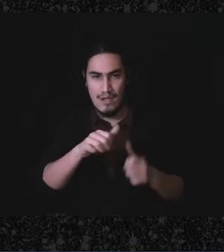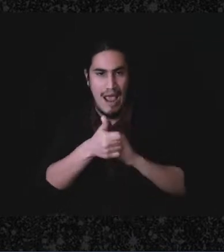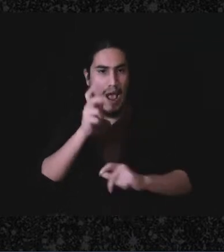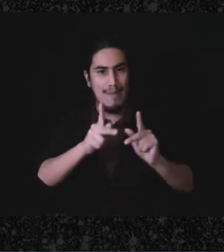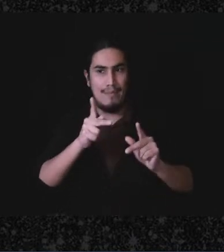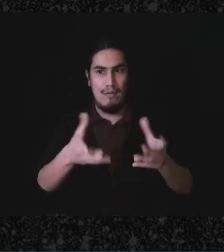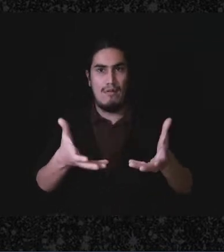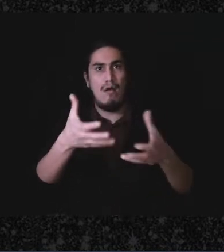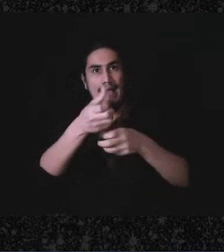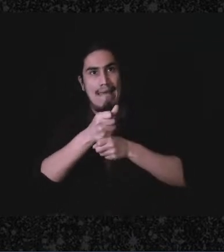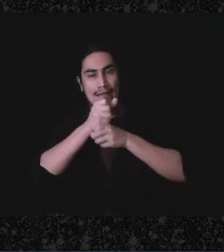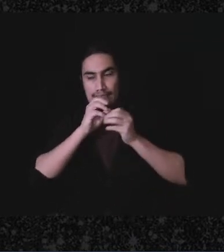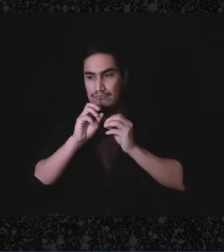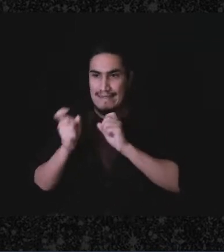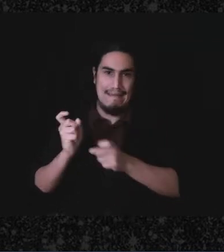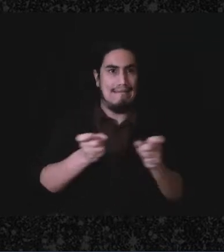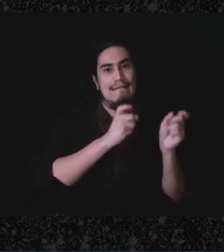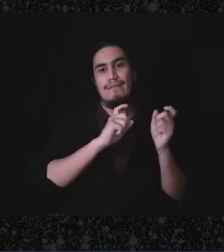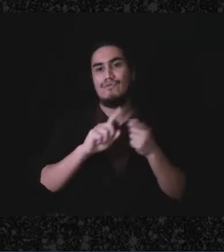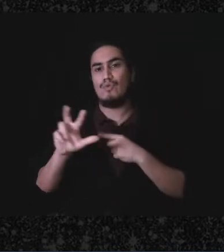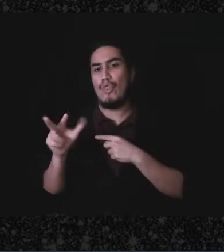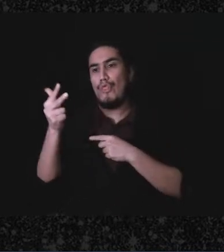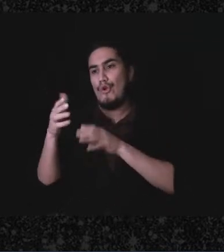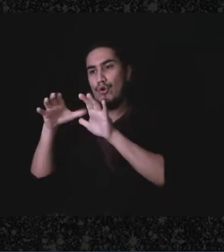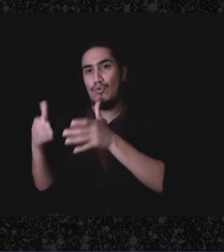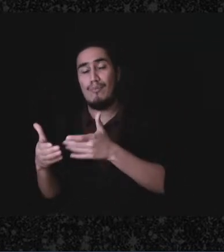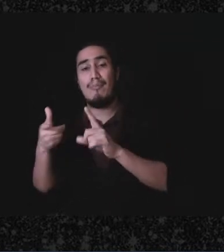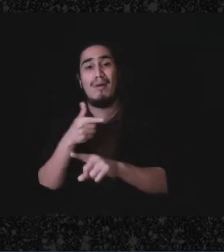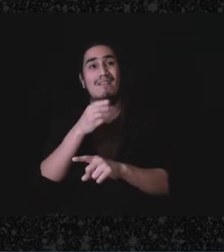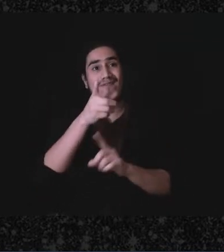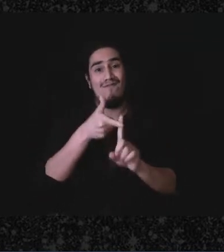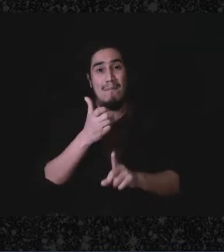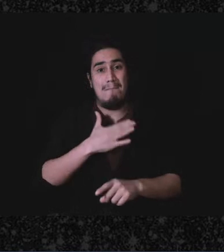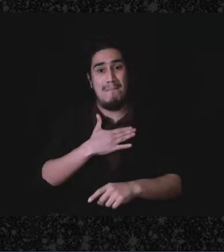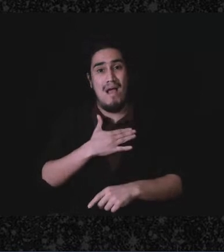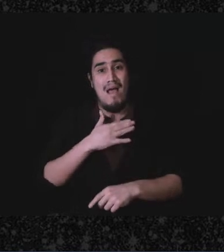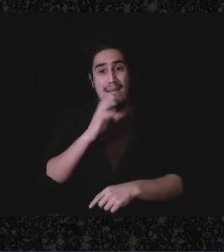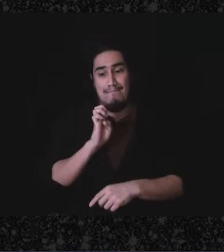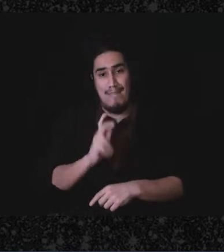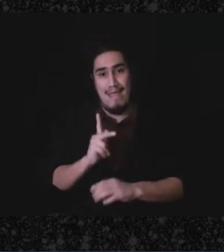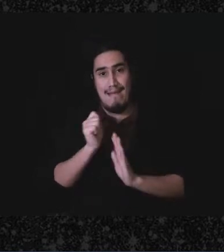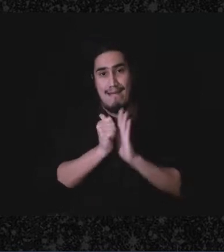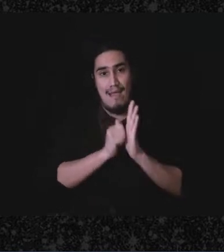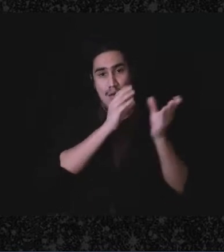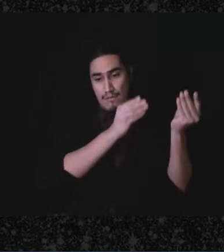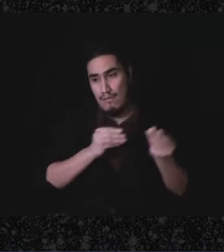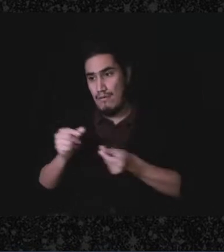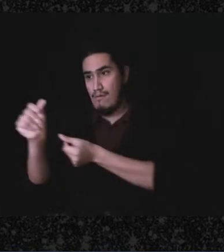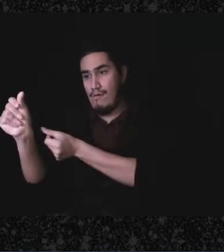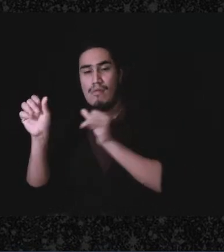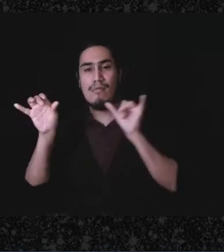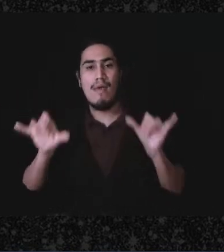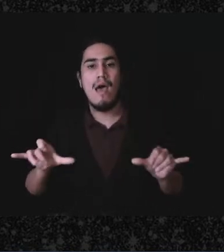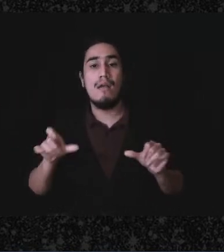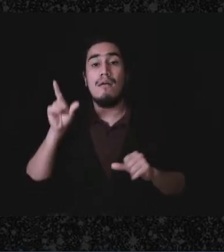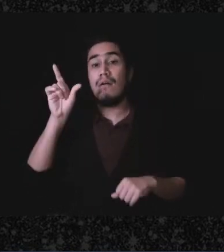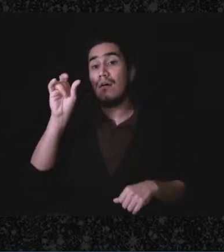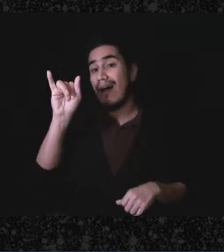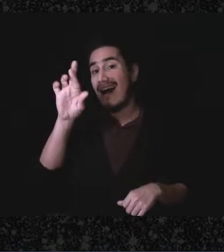and giving it to a third party, but it moves to their bank account. The-they've said that amounts